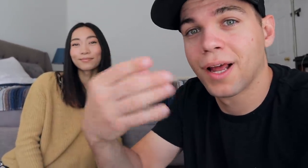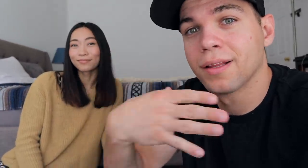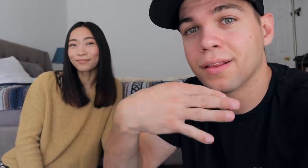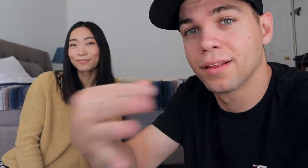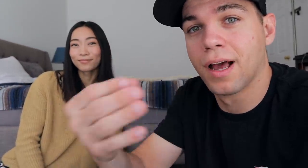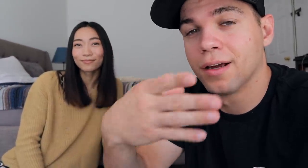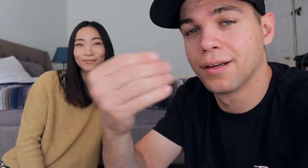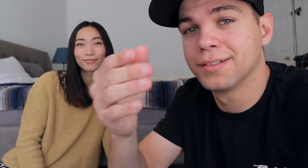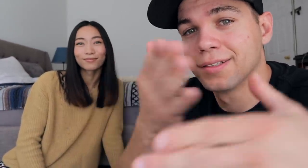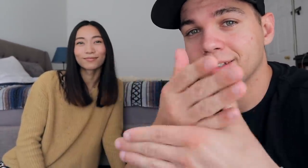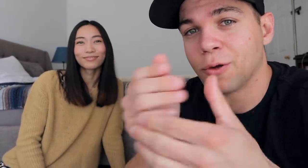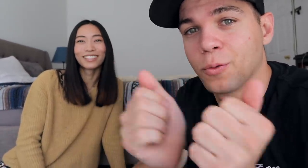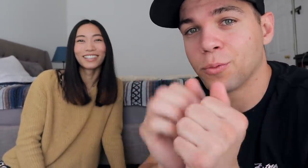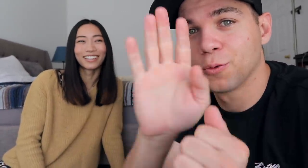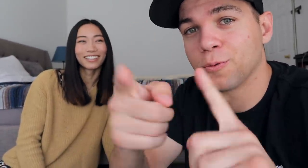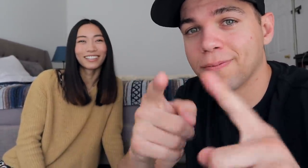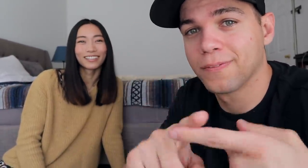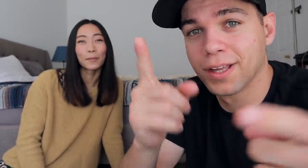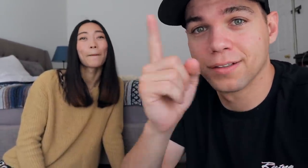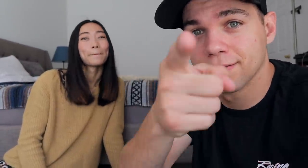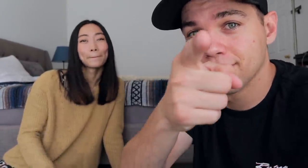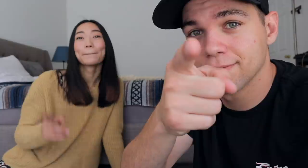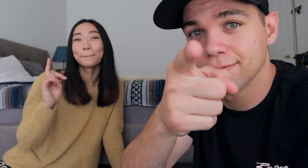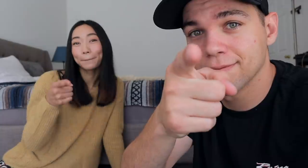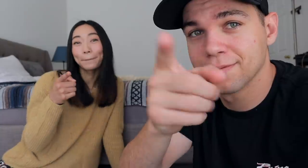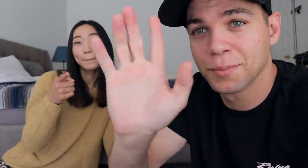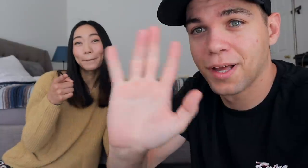and like, and share with your friends! bye!